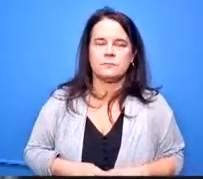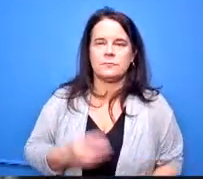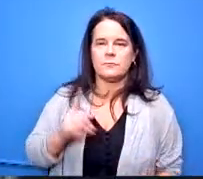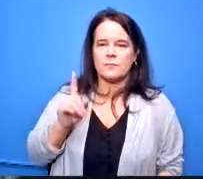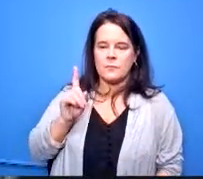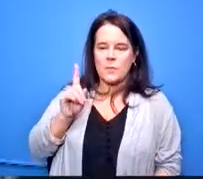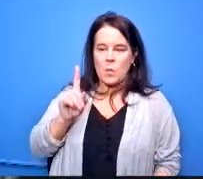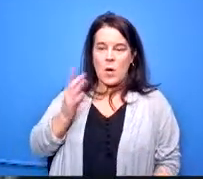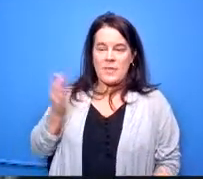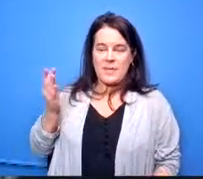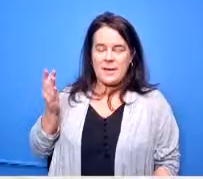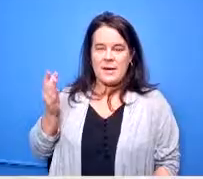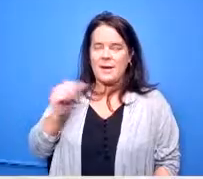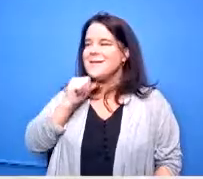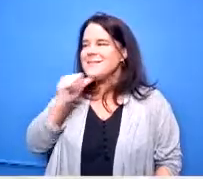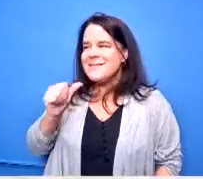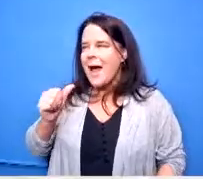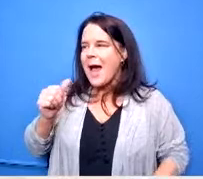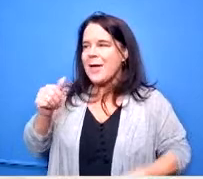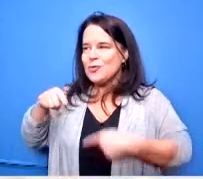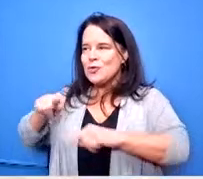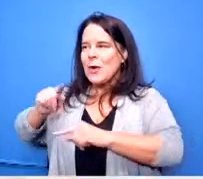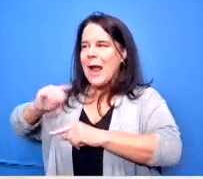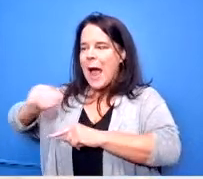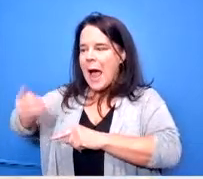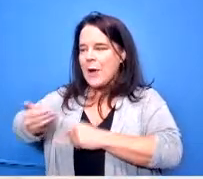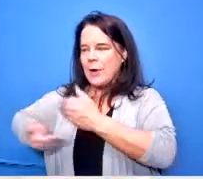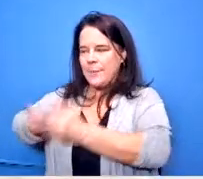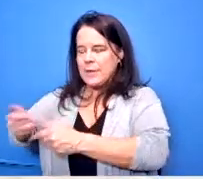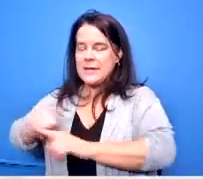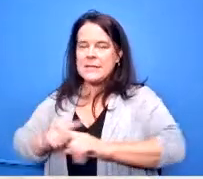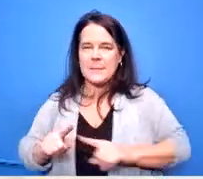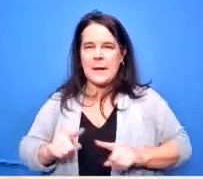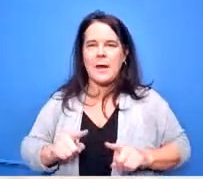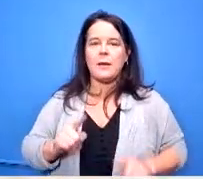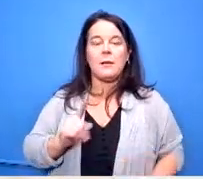not in the hiring process but one of the things that we do is we we do talk to those teachers